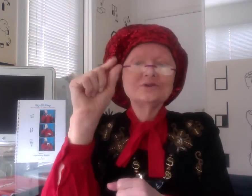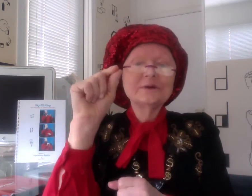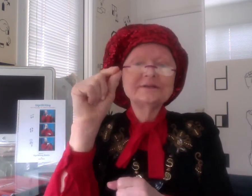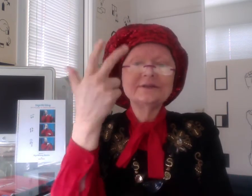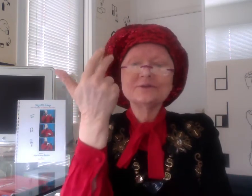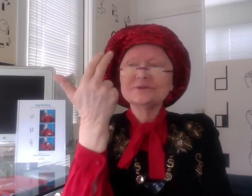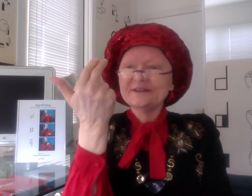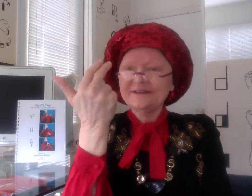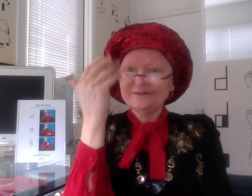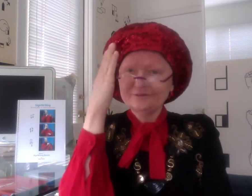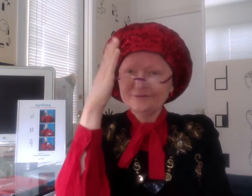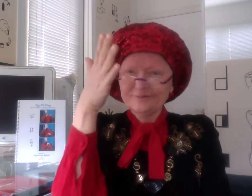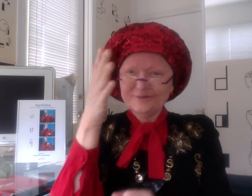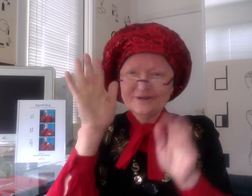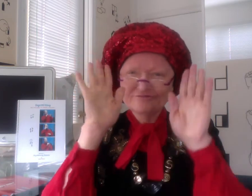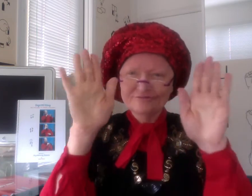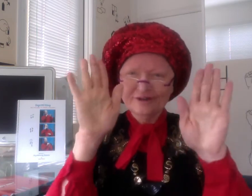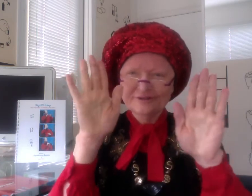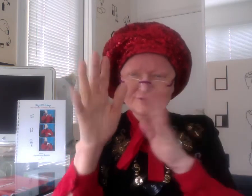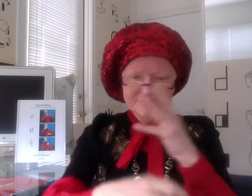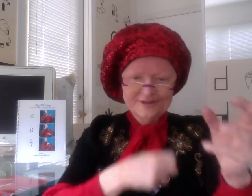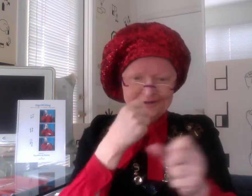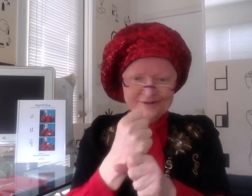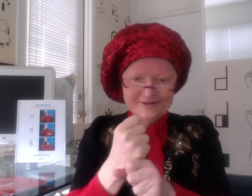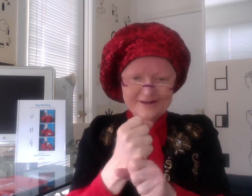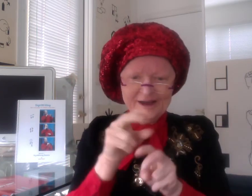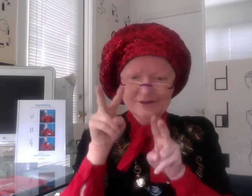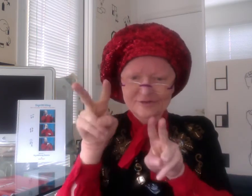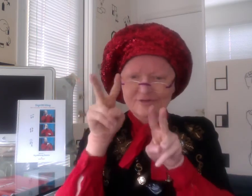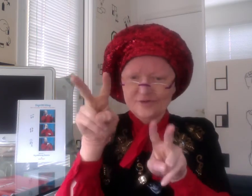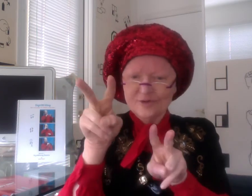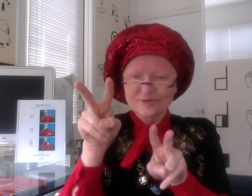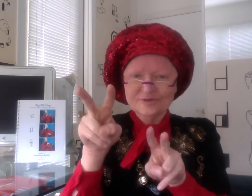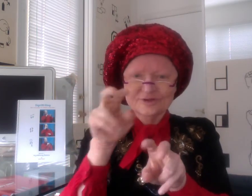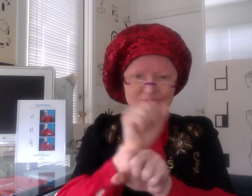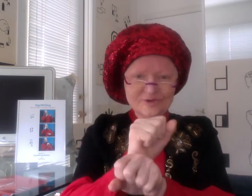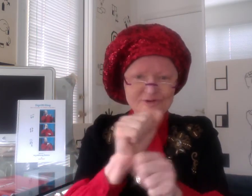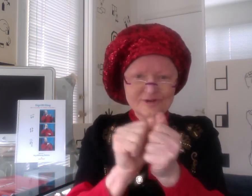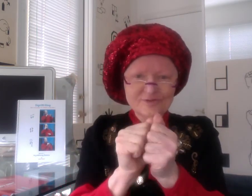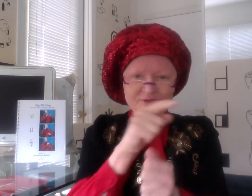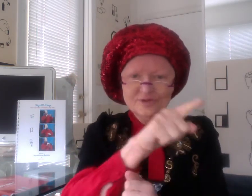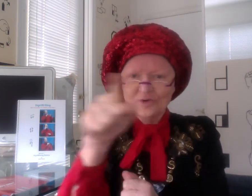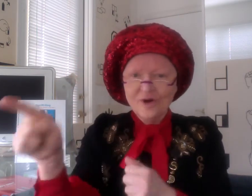2013 will be a wonderful year, and I look forward to working with you all